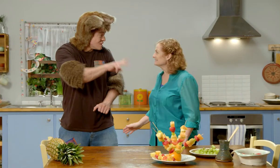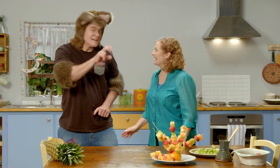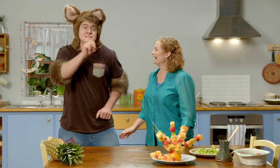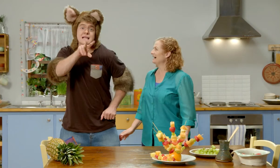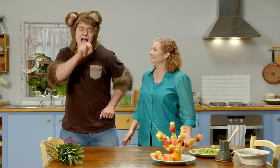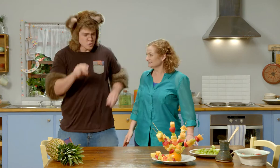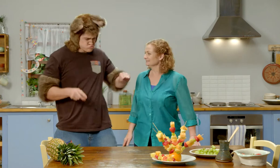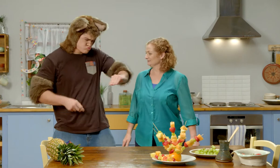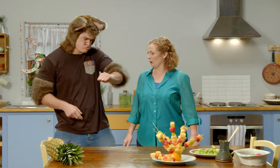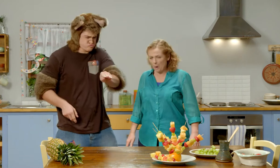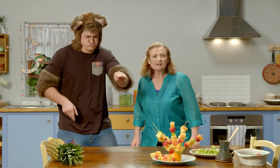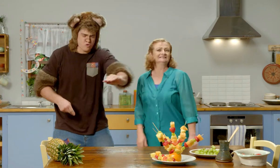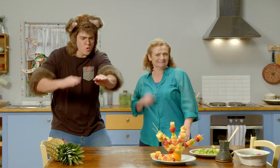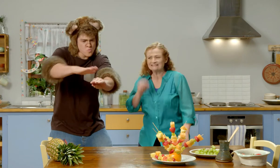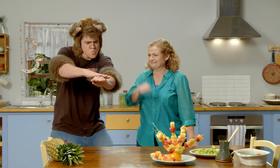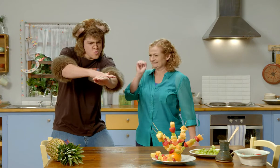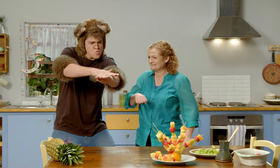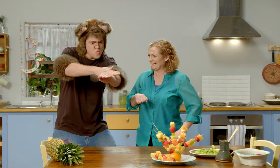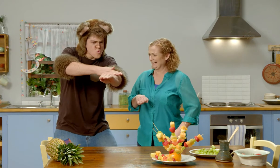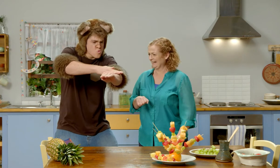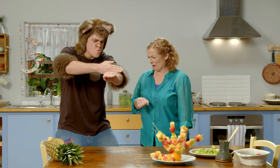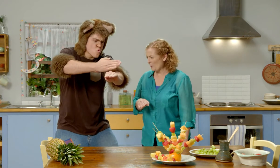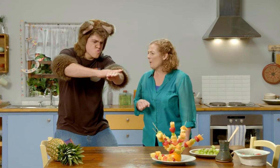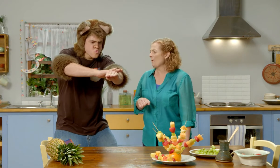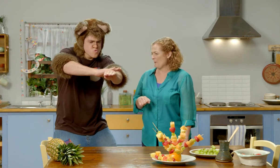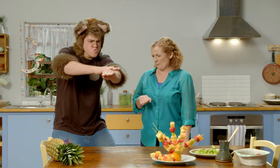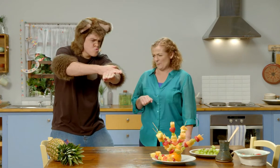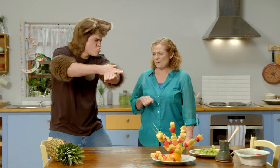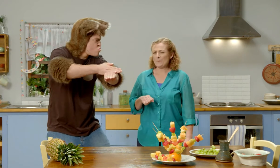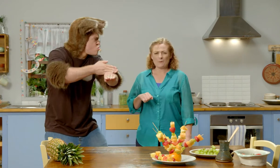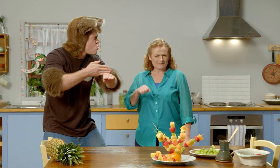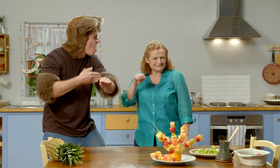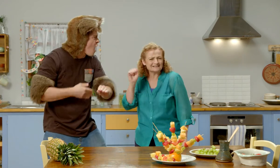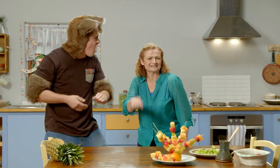That looked awesome. Did you see that slithering snake with its smooth skin?